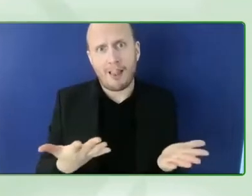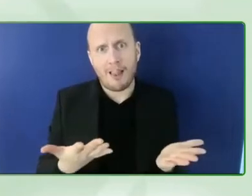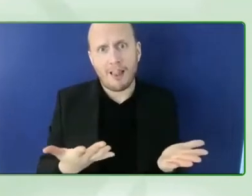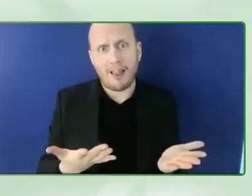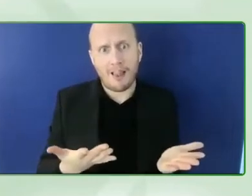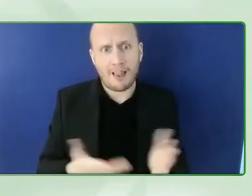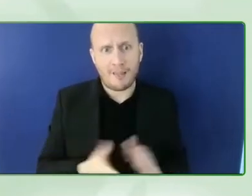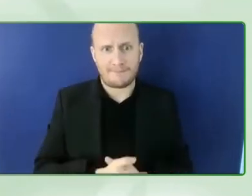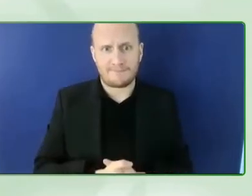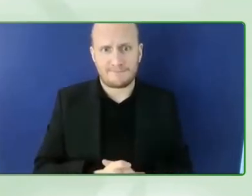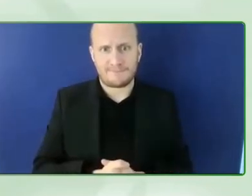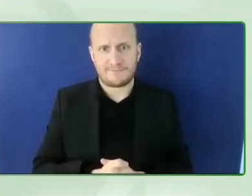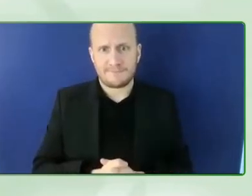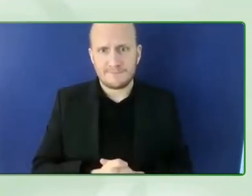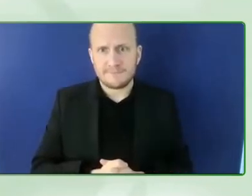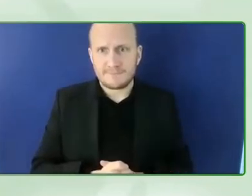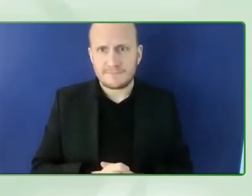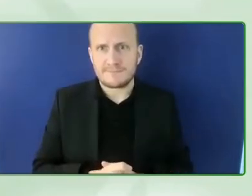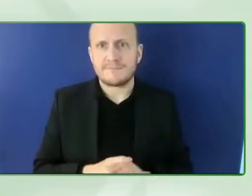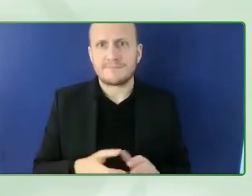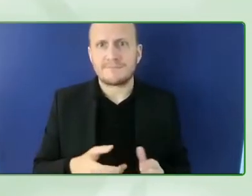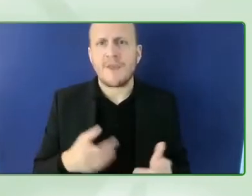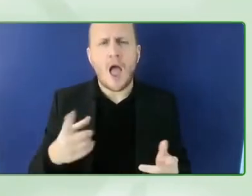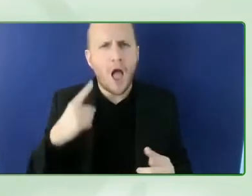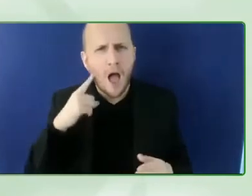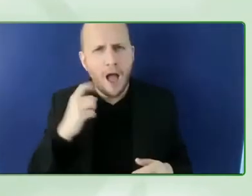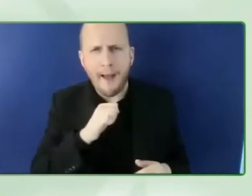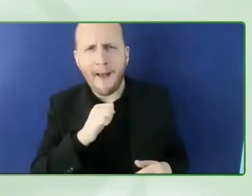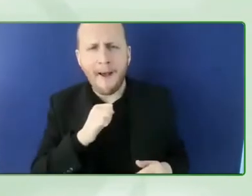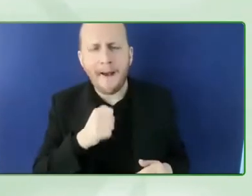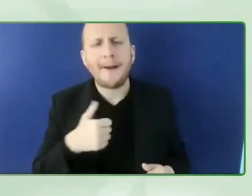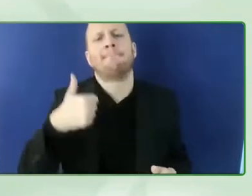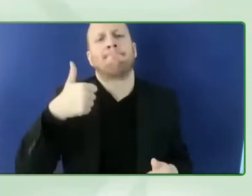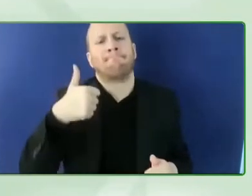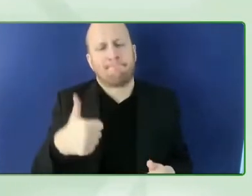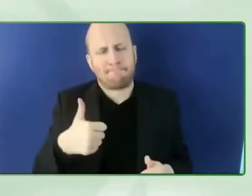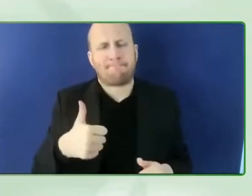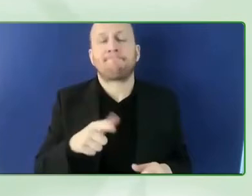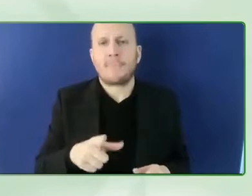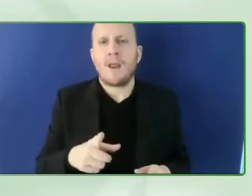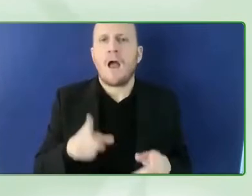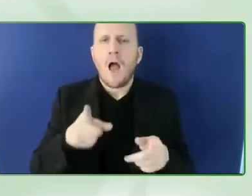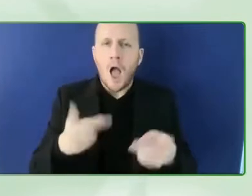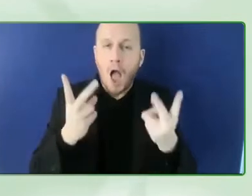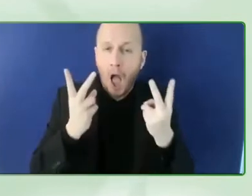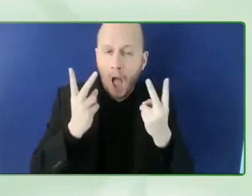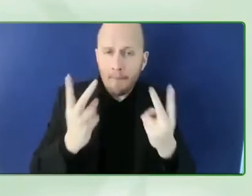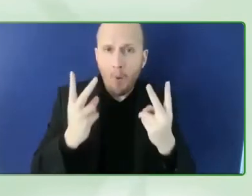you can hear me better and the main thing is to create this ripple effect i mean to bring any more